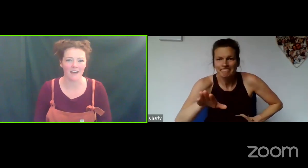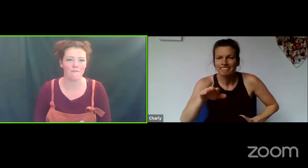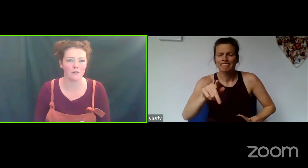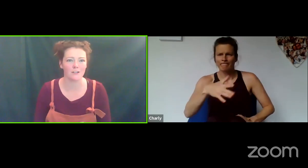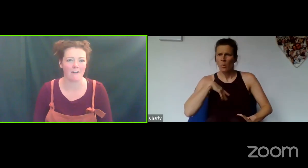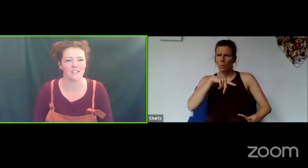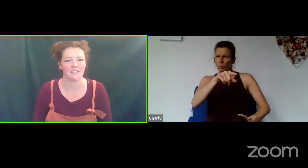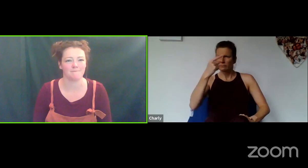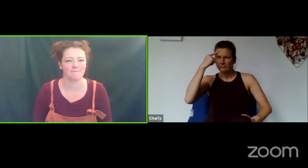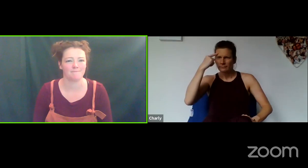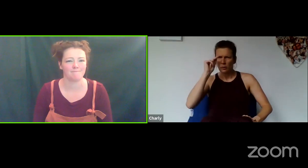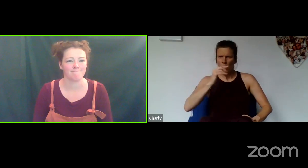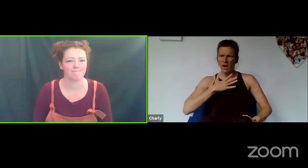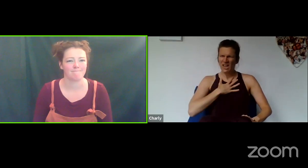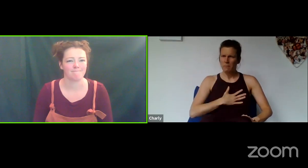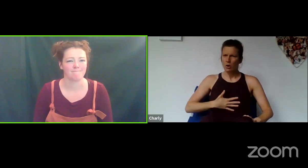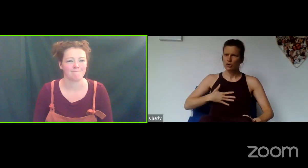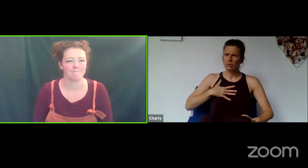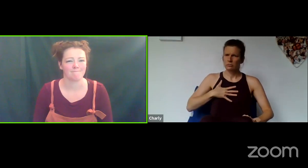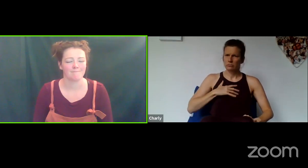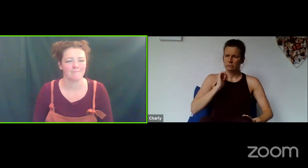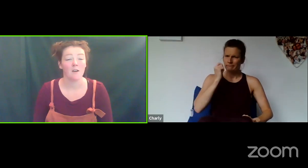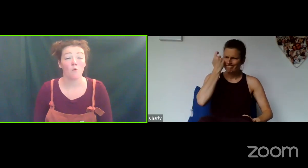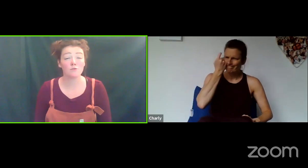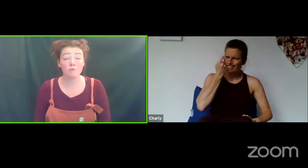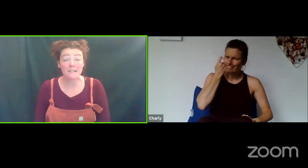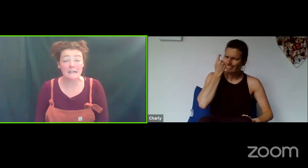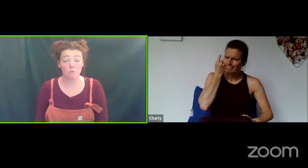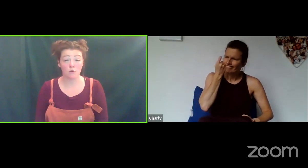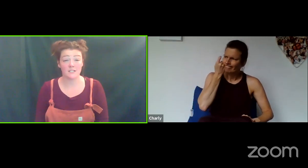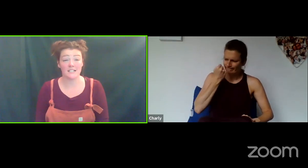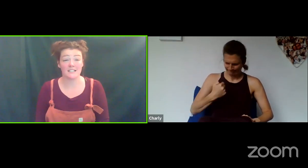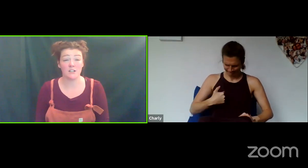that full character. What's really important is that you